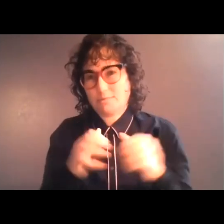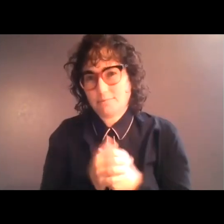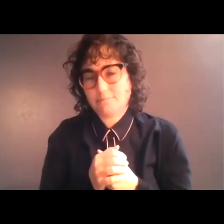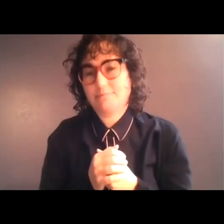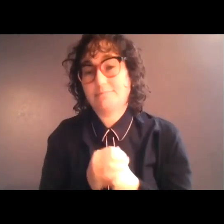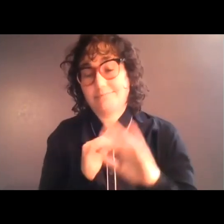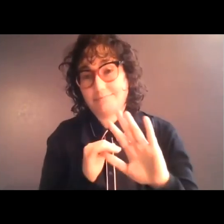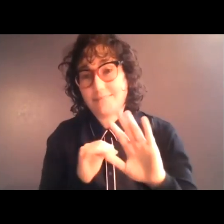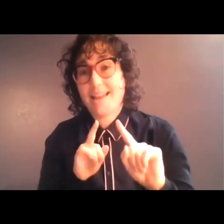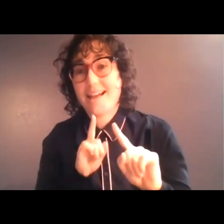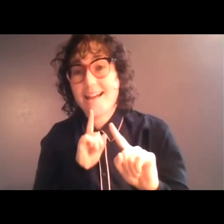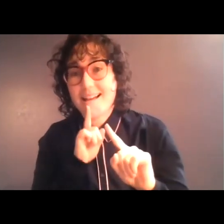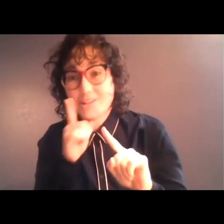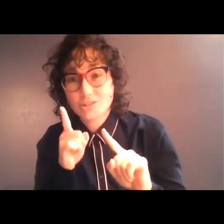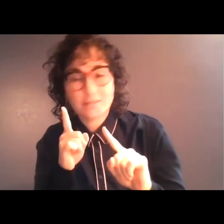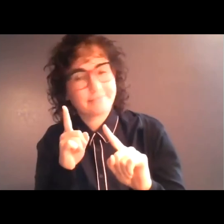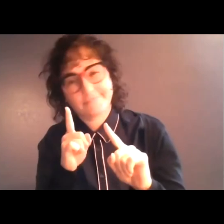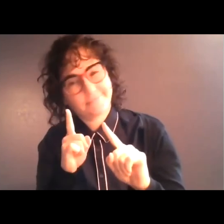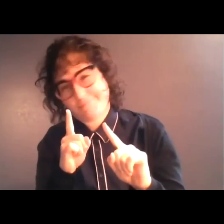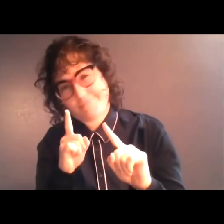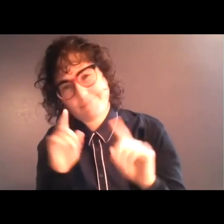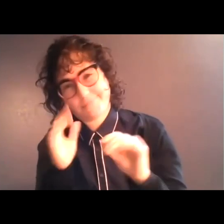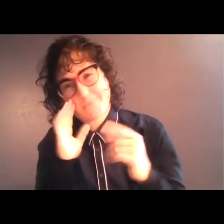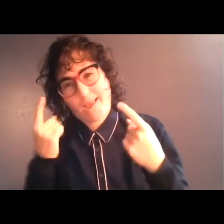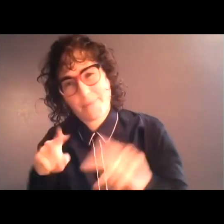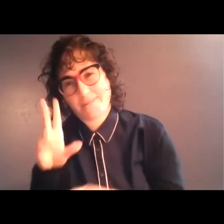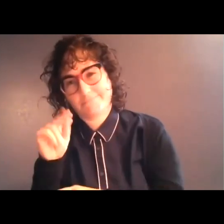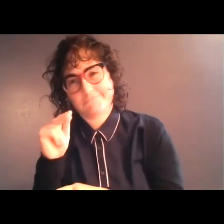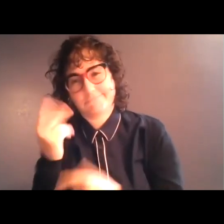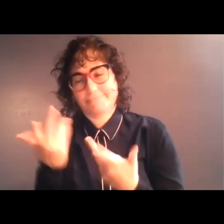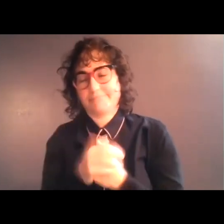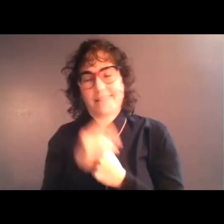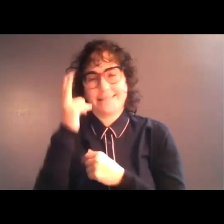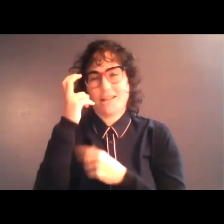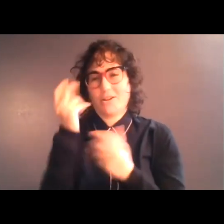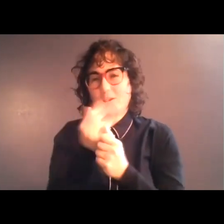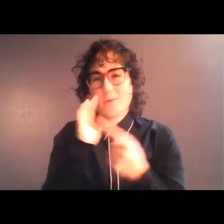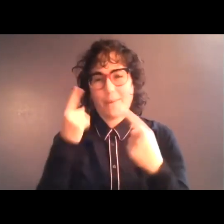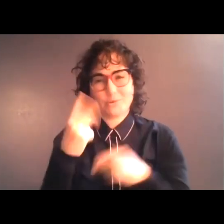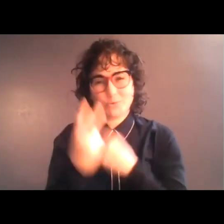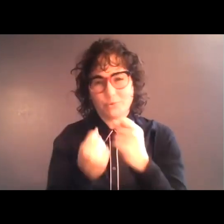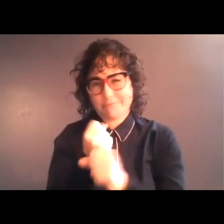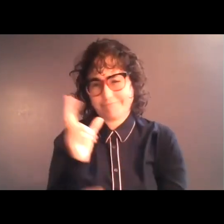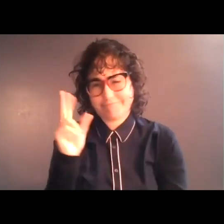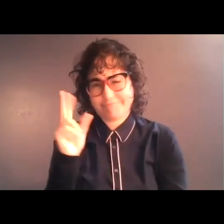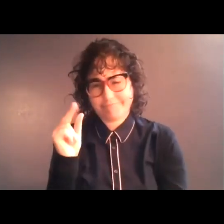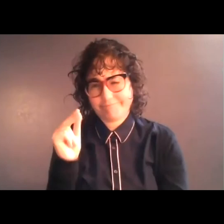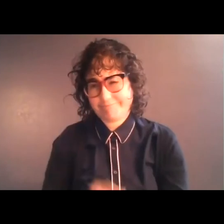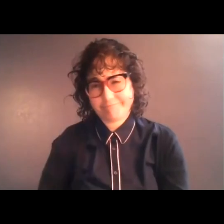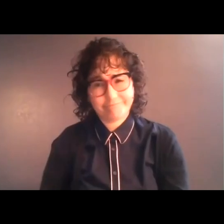nothing will happen -- I wouldn't even be surprised if nothing happens in two years.